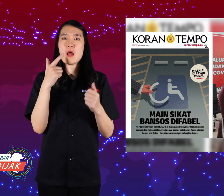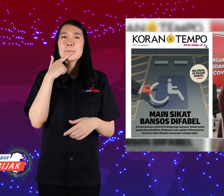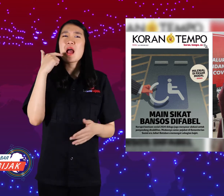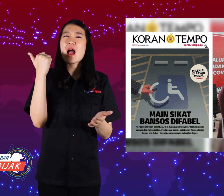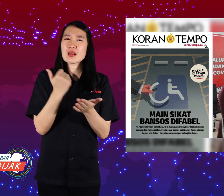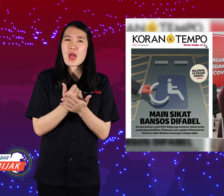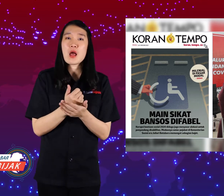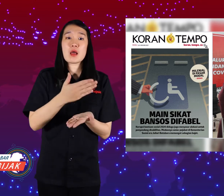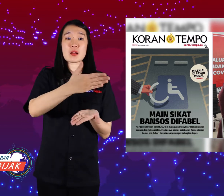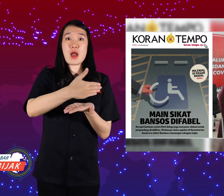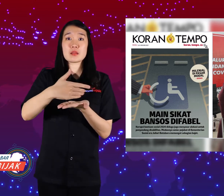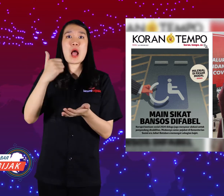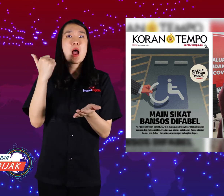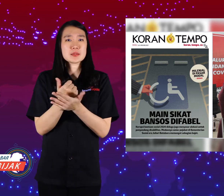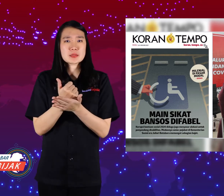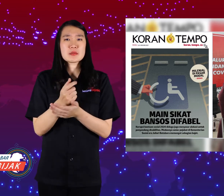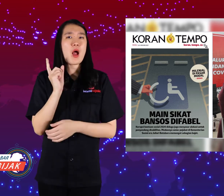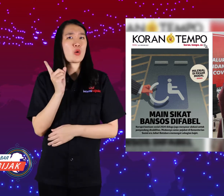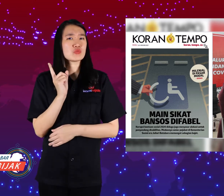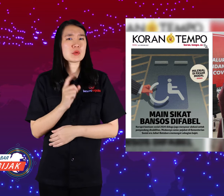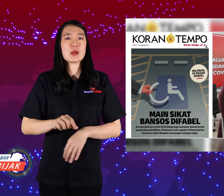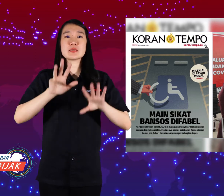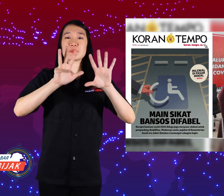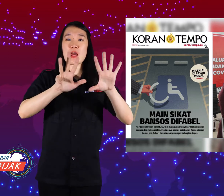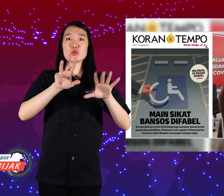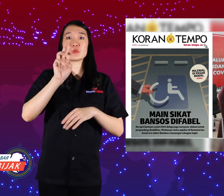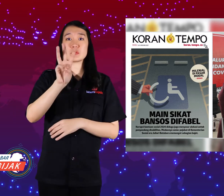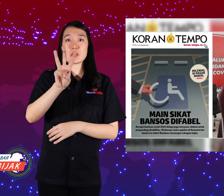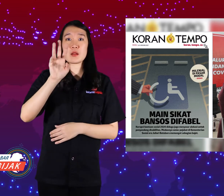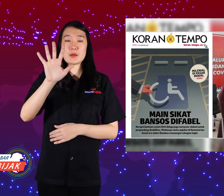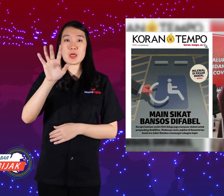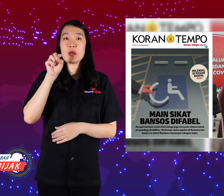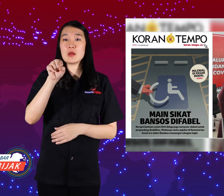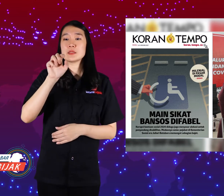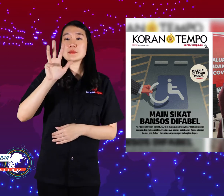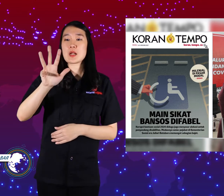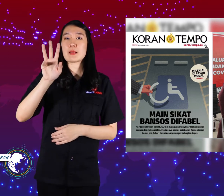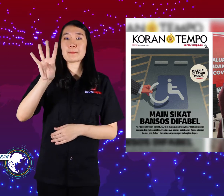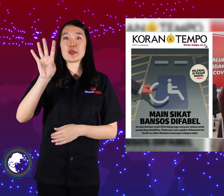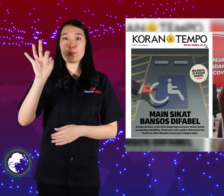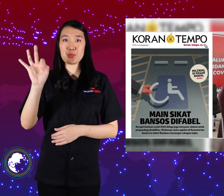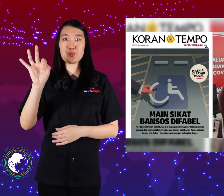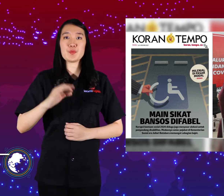Supposedly, there are 935,940 social assistance distributed.